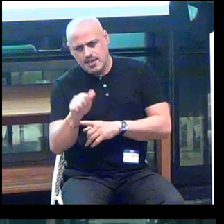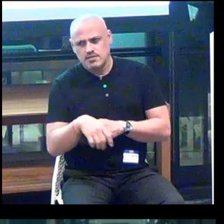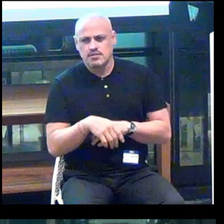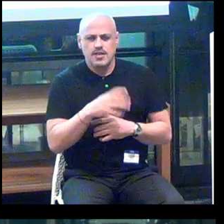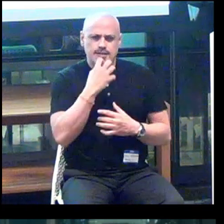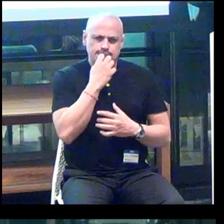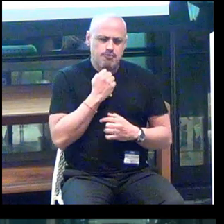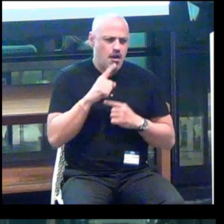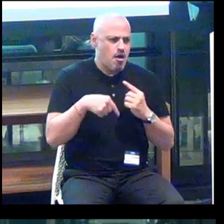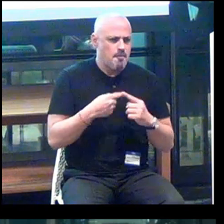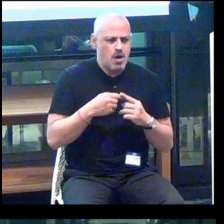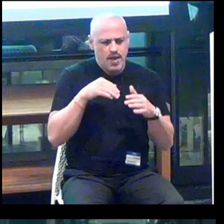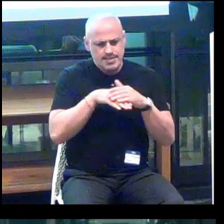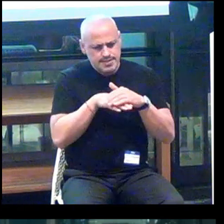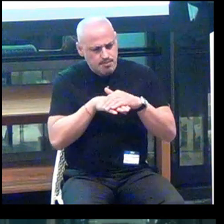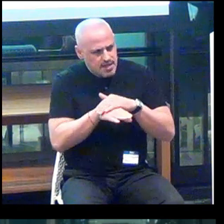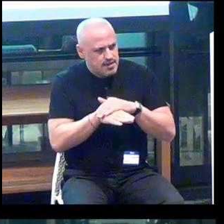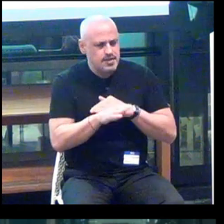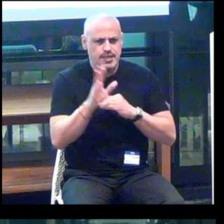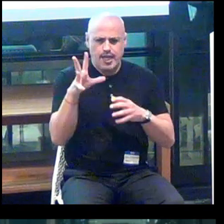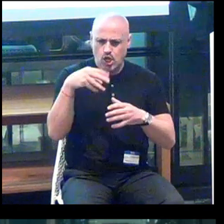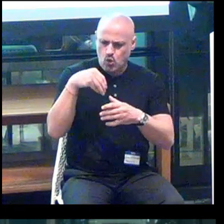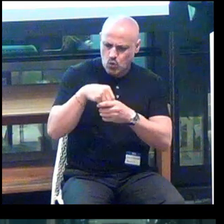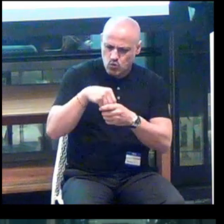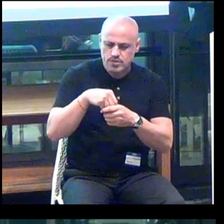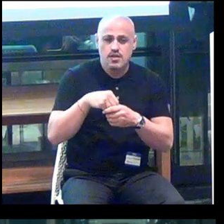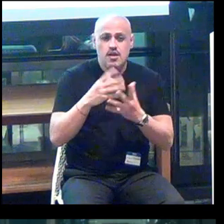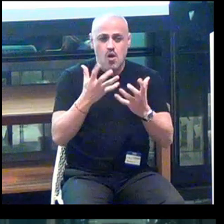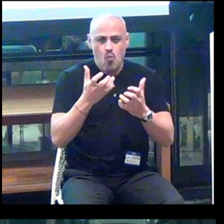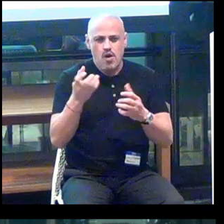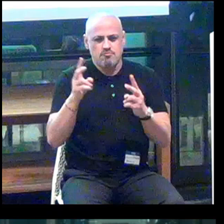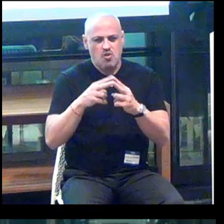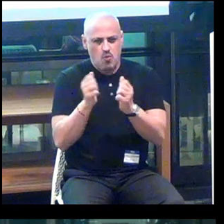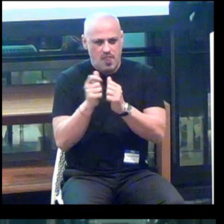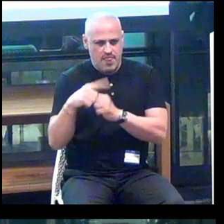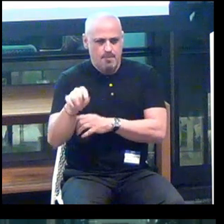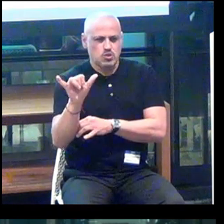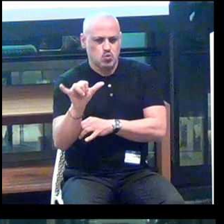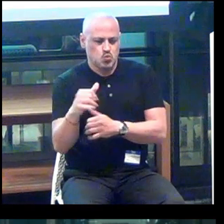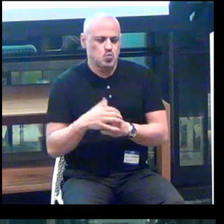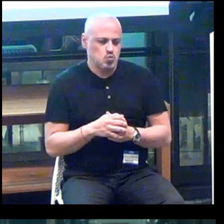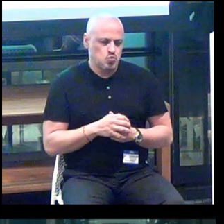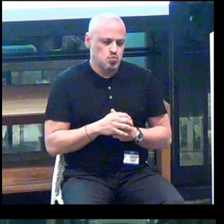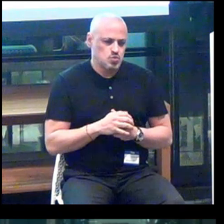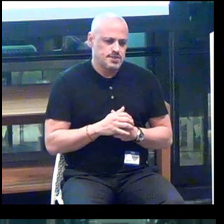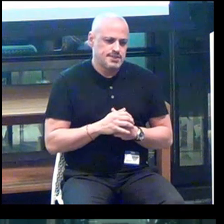about accessibility and inclusion, we want to partner with them as well.